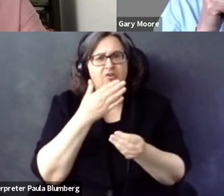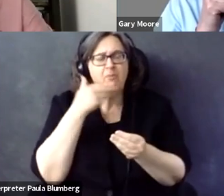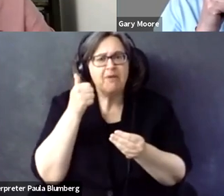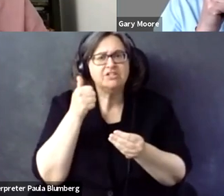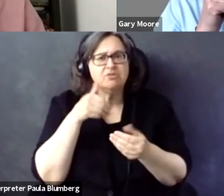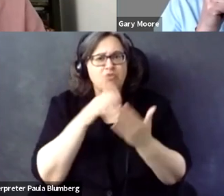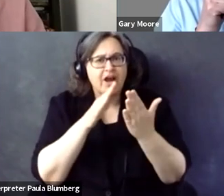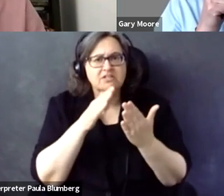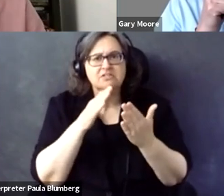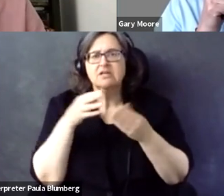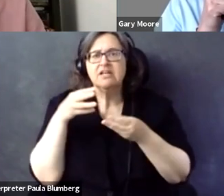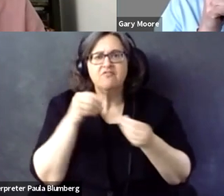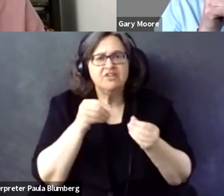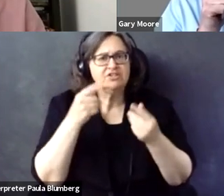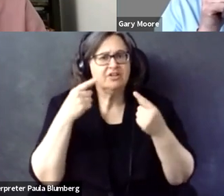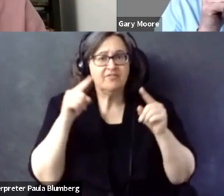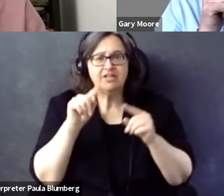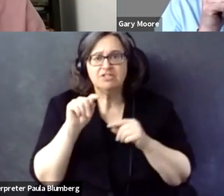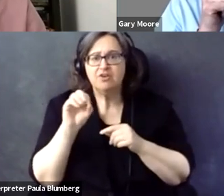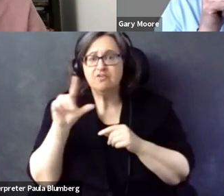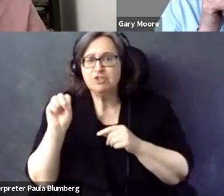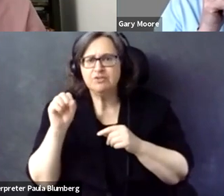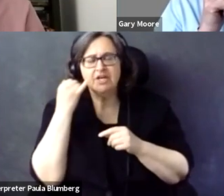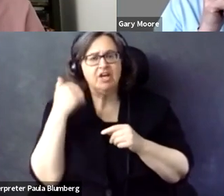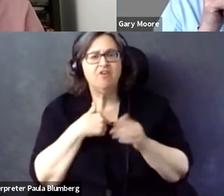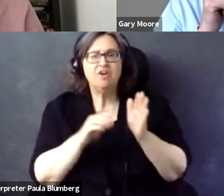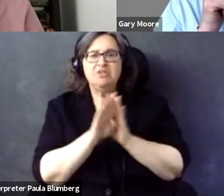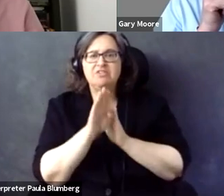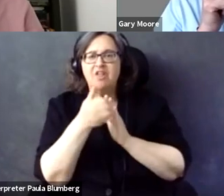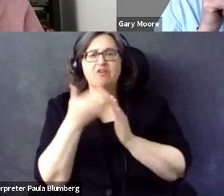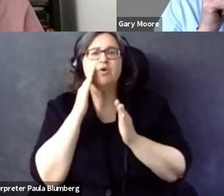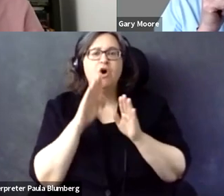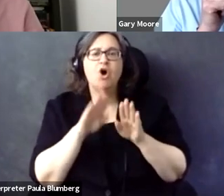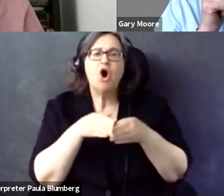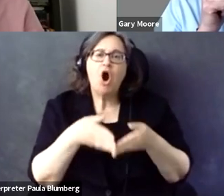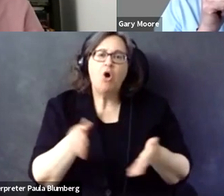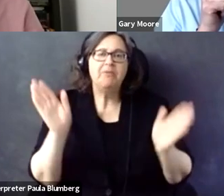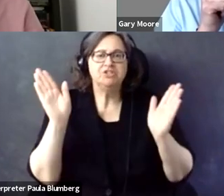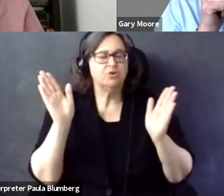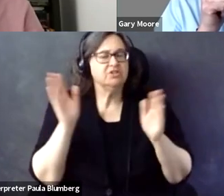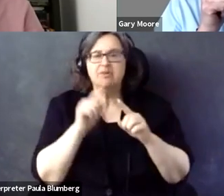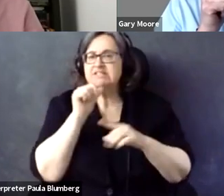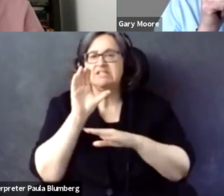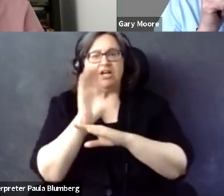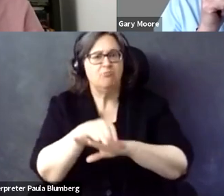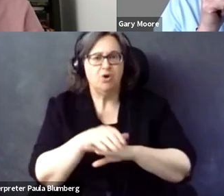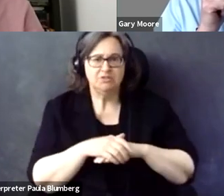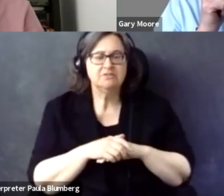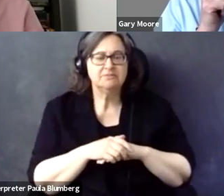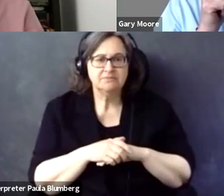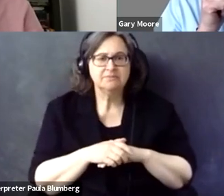that we can try and encourage this exchange of best practice and sort of efficient and effective tools. But if we do develop anything, it